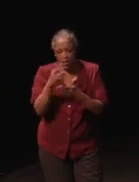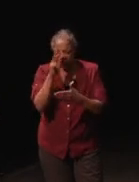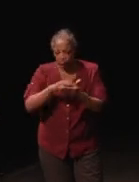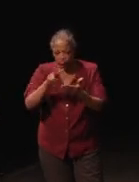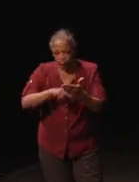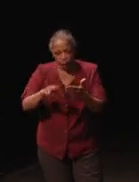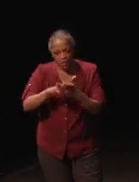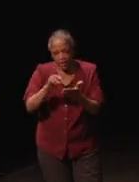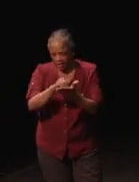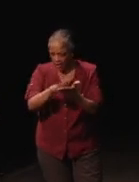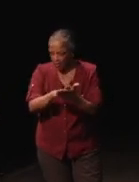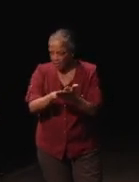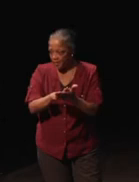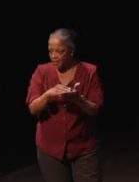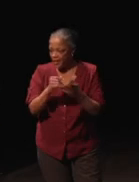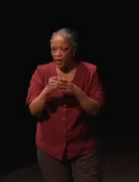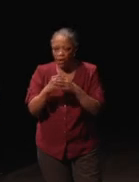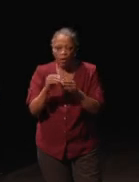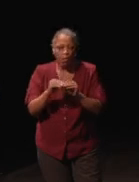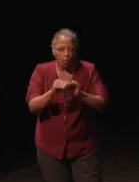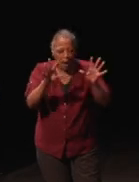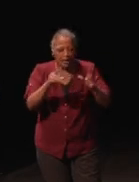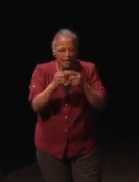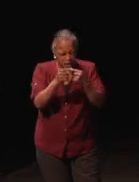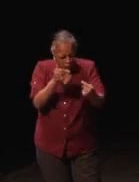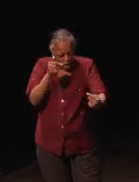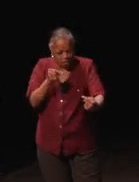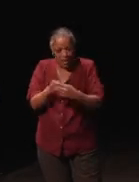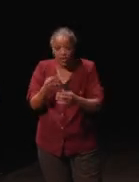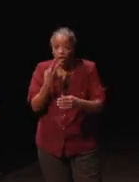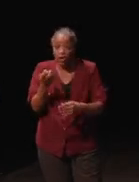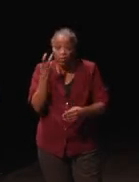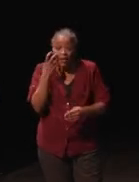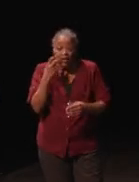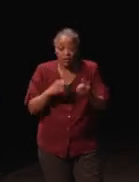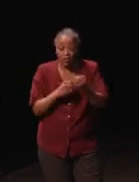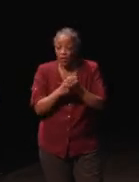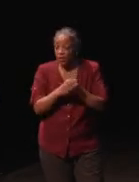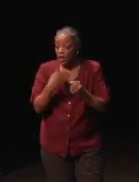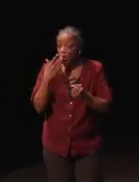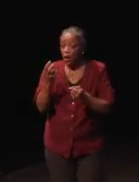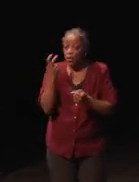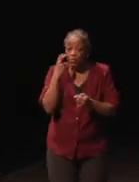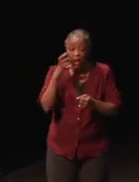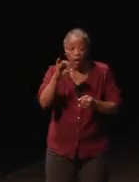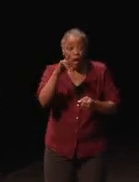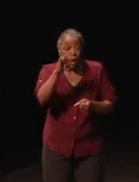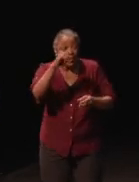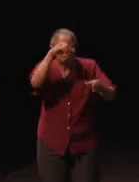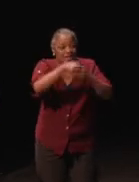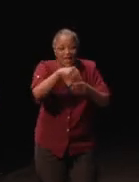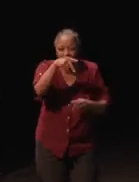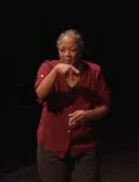in brightness contrast colorblind support. The colorblind code for Madden is actually in the PDF file for the presentation.